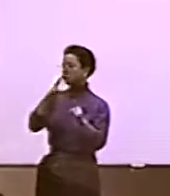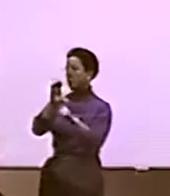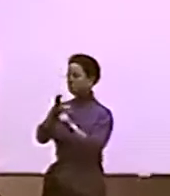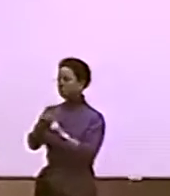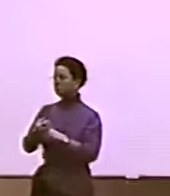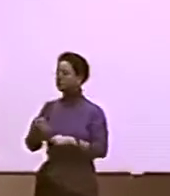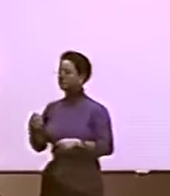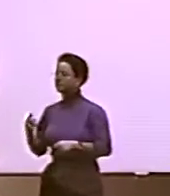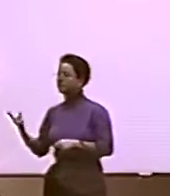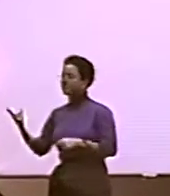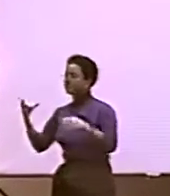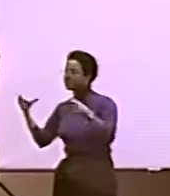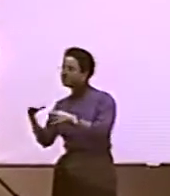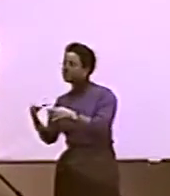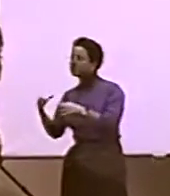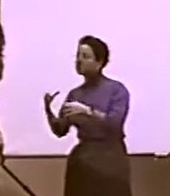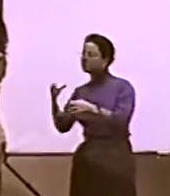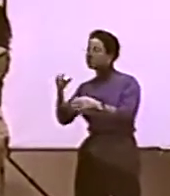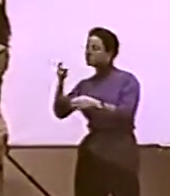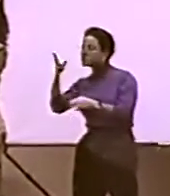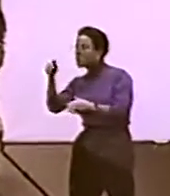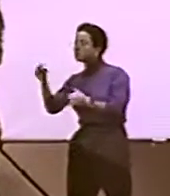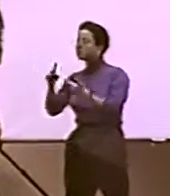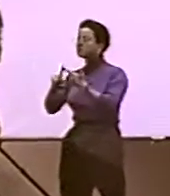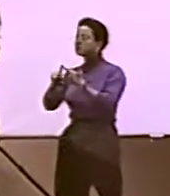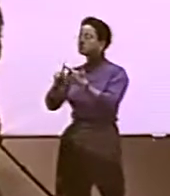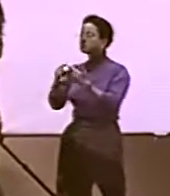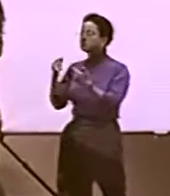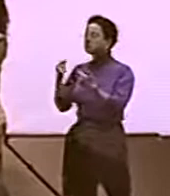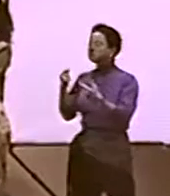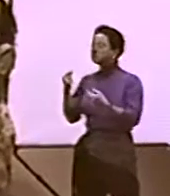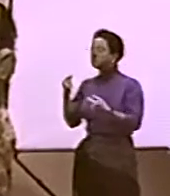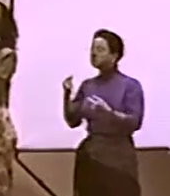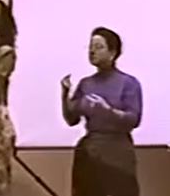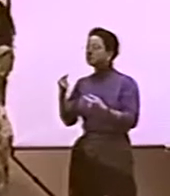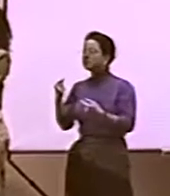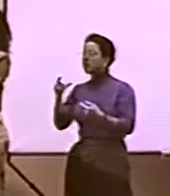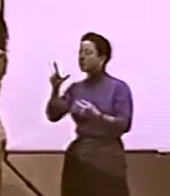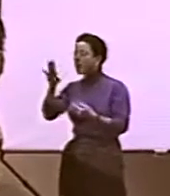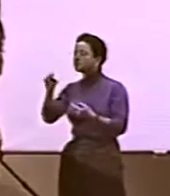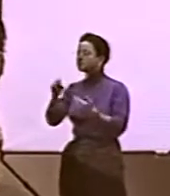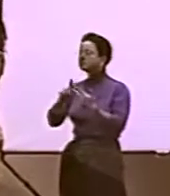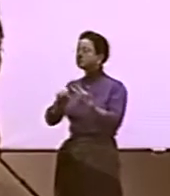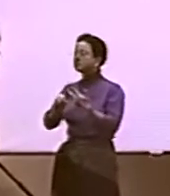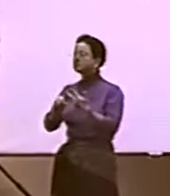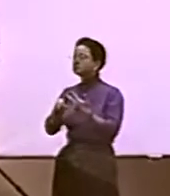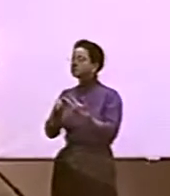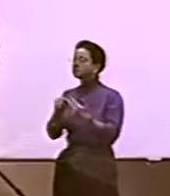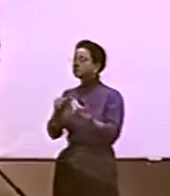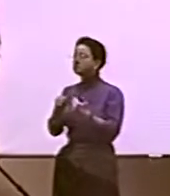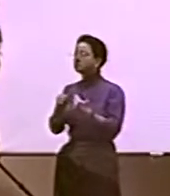OK, SO IT'S RELATED TO THEIR SOCIAL LIVES. WHAT DO THEY THINK? THEY THINK DIFFERENTLY FROM THE WHITE CULTURE.